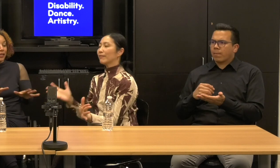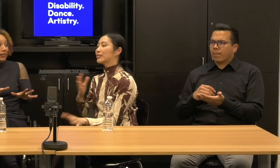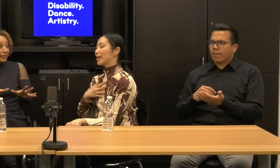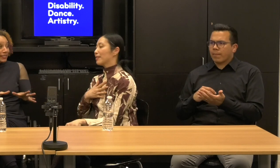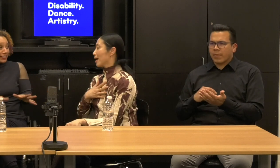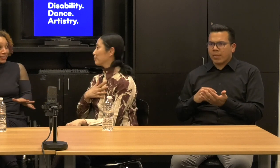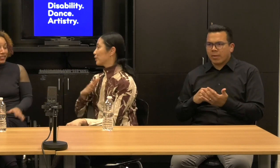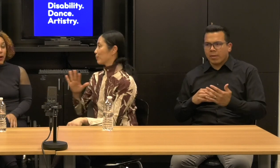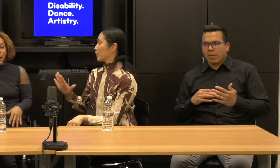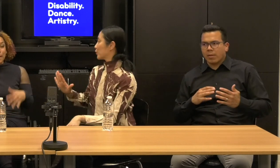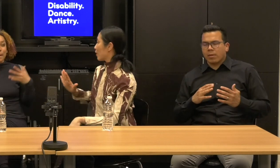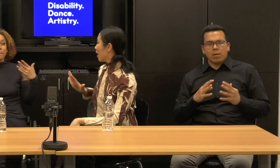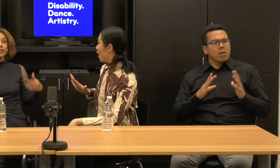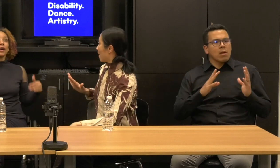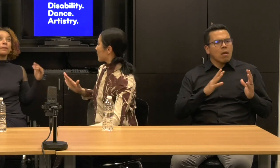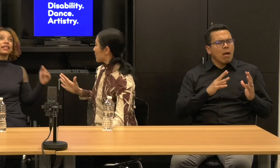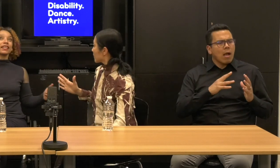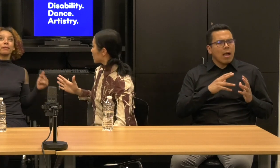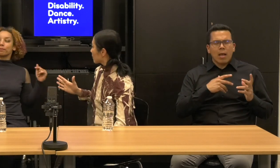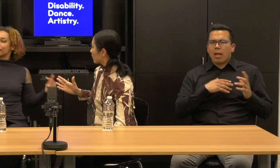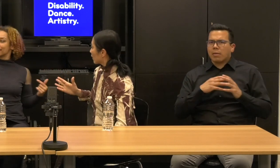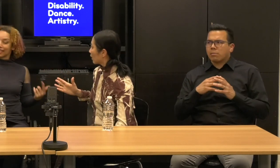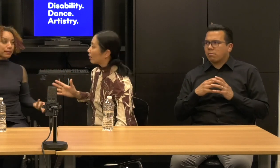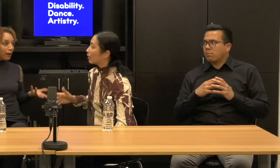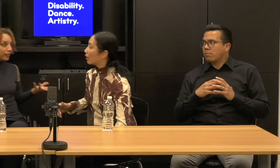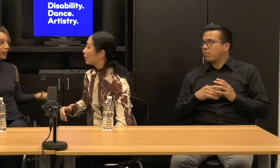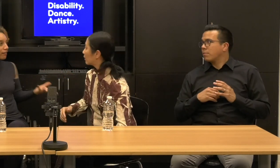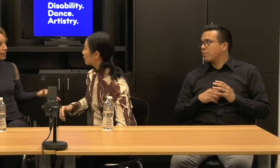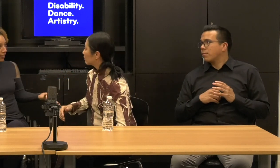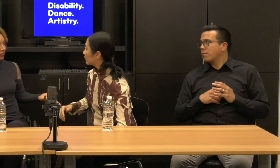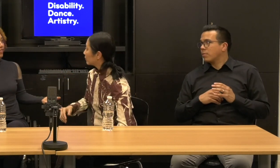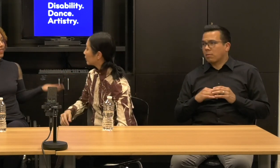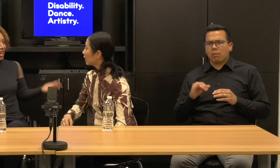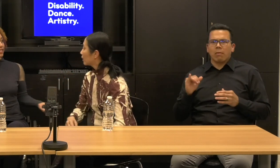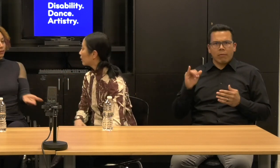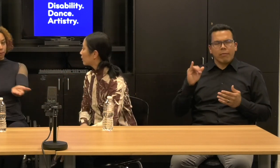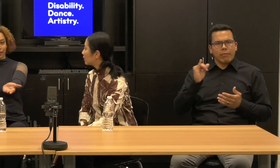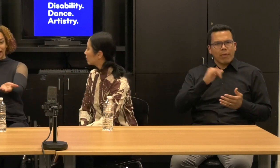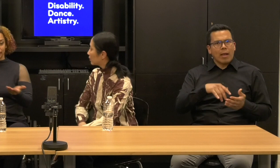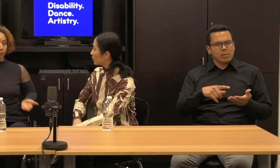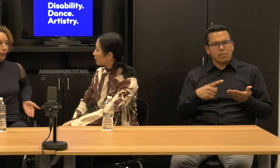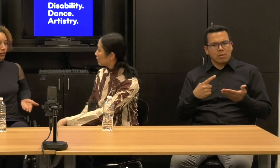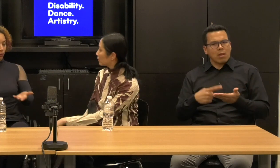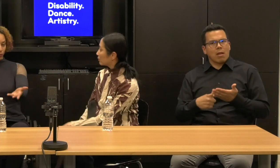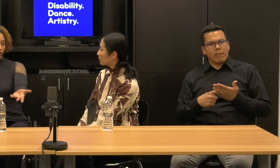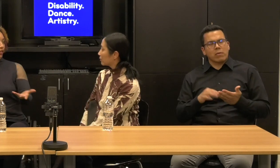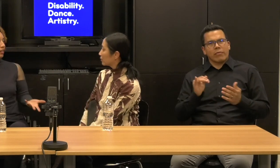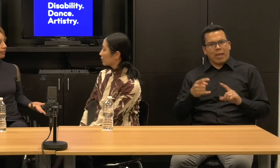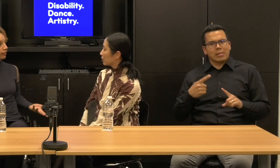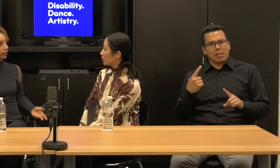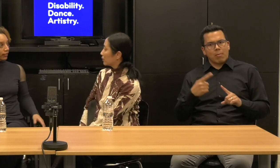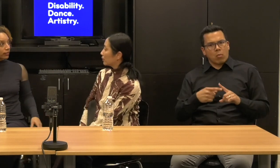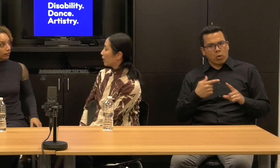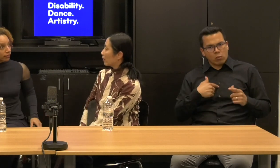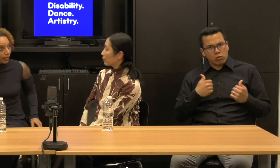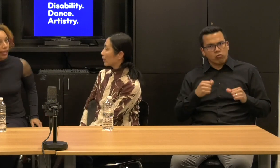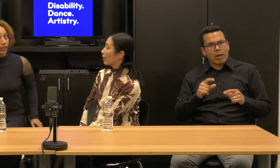Yes, I just say that, but that's, that's the, that's the point that we're turning around, right?